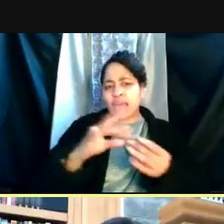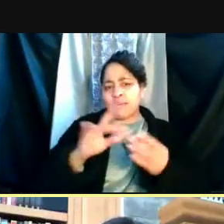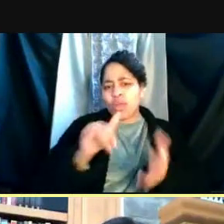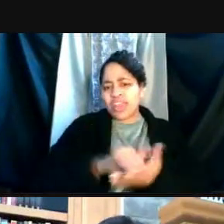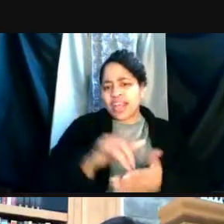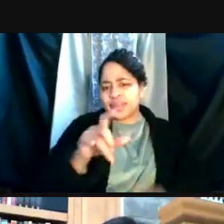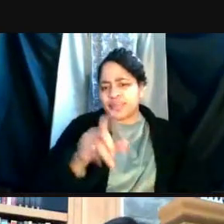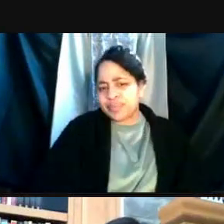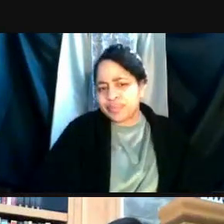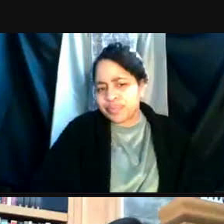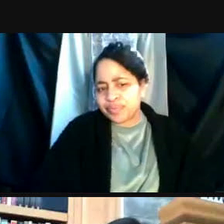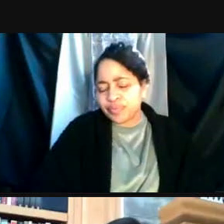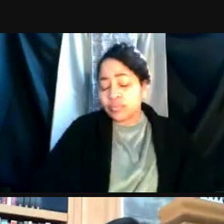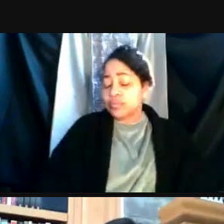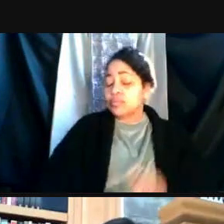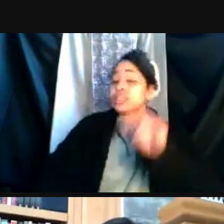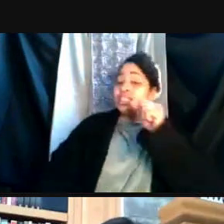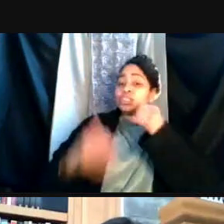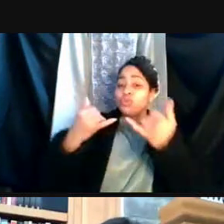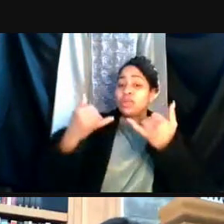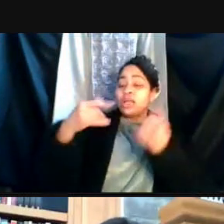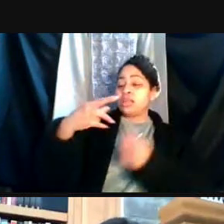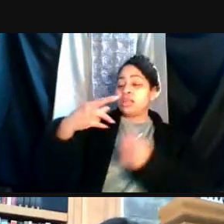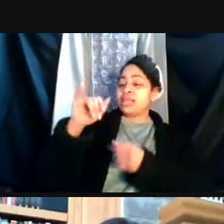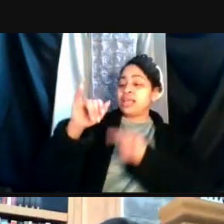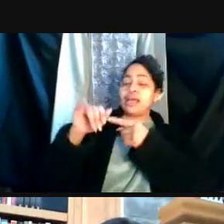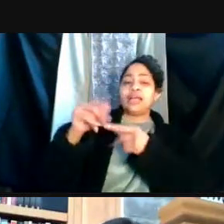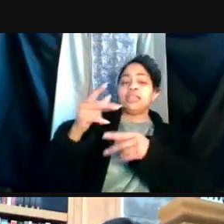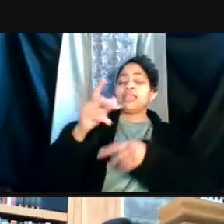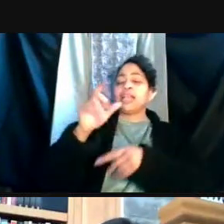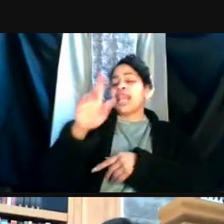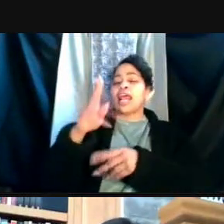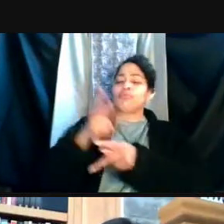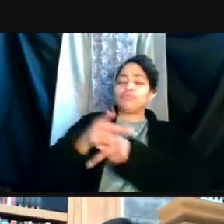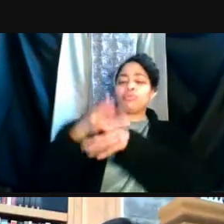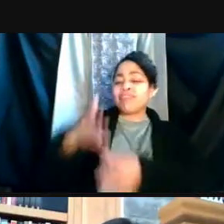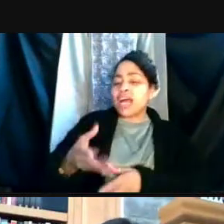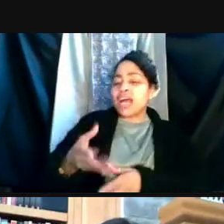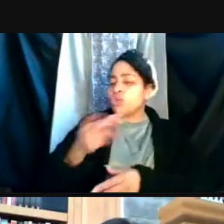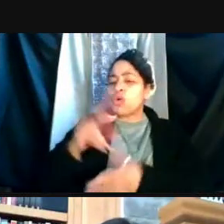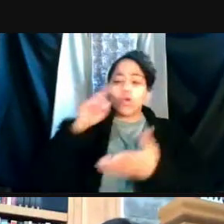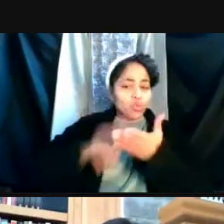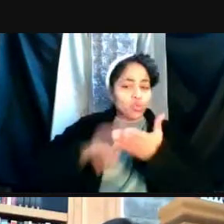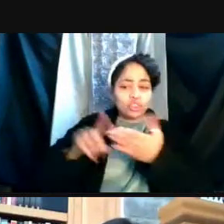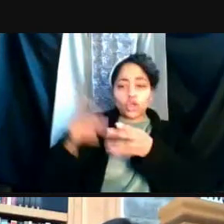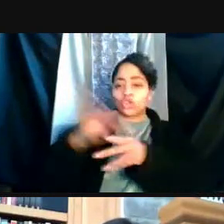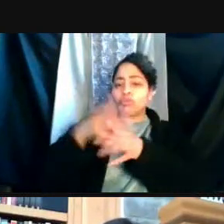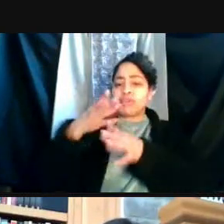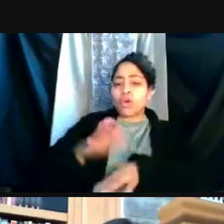Yeah, right now the PIs, lab supervisors or the research supervisor on the human subjects team